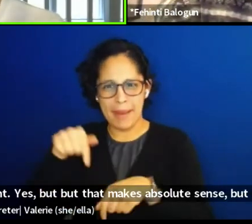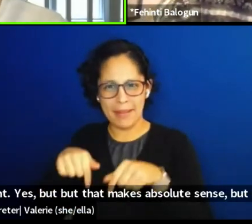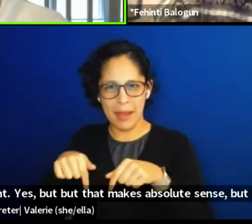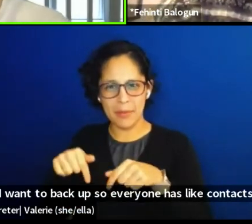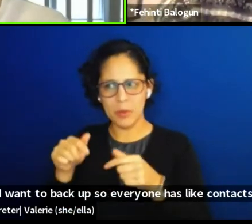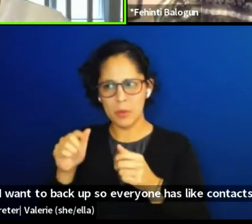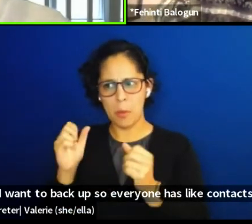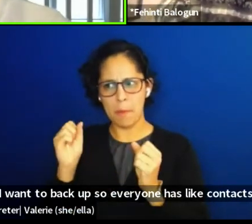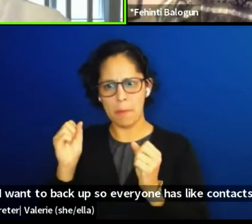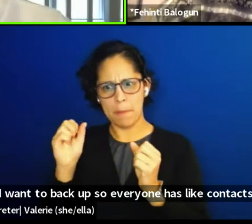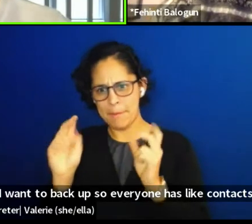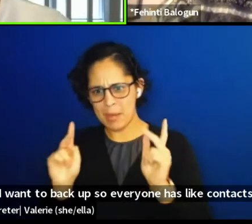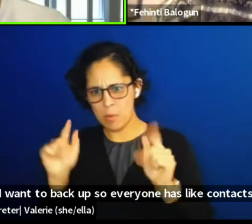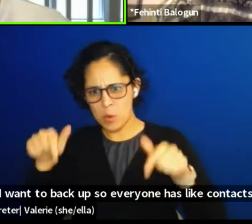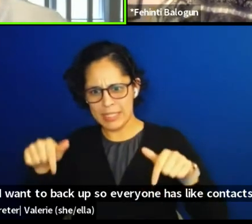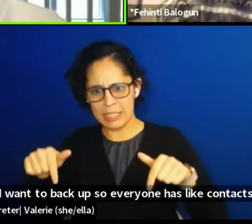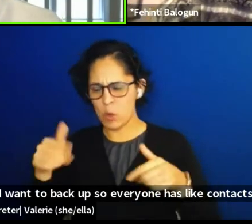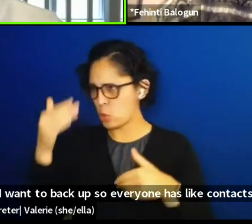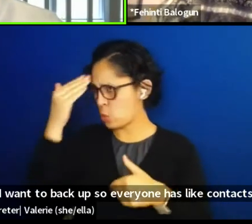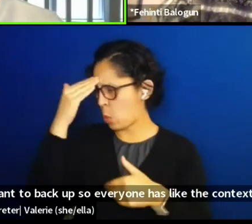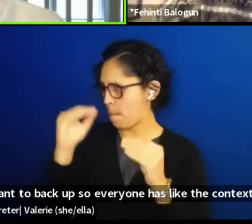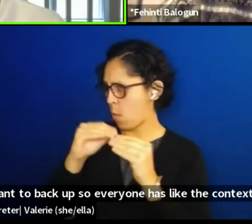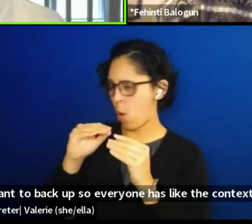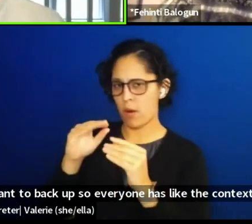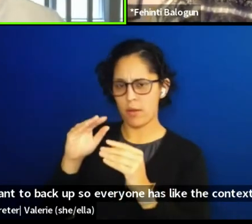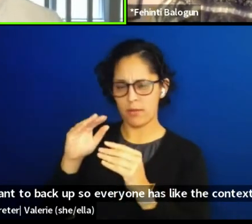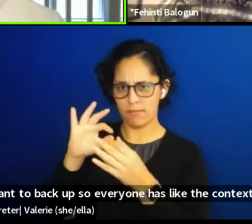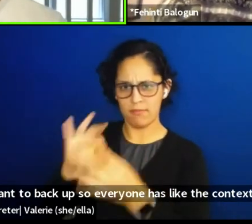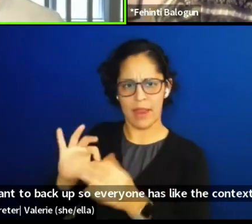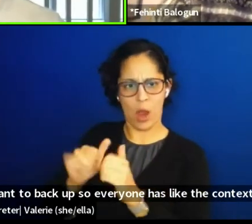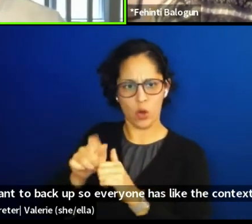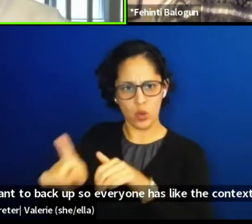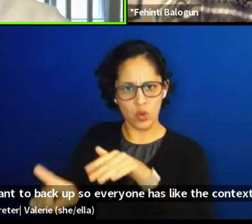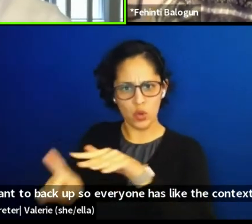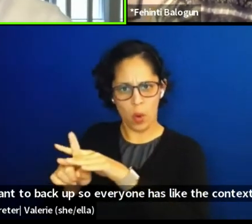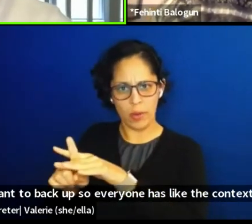of how we even got to this point, right. How that was screamed